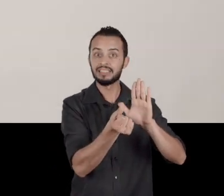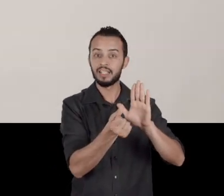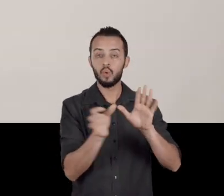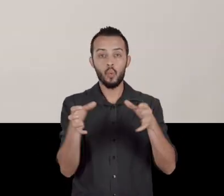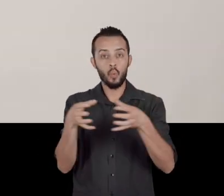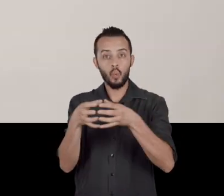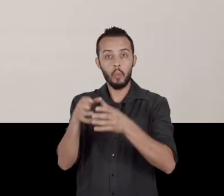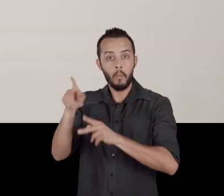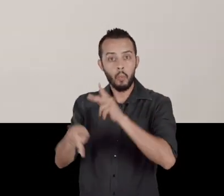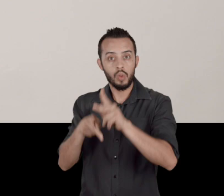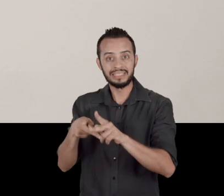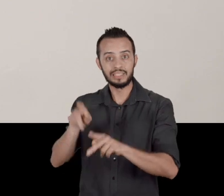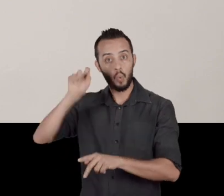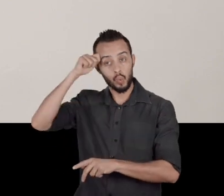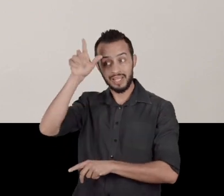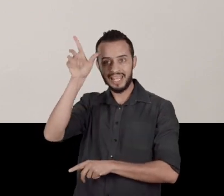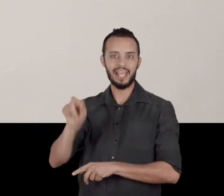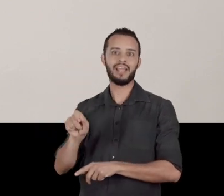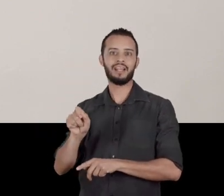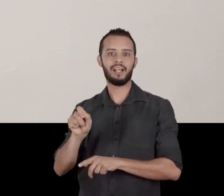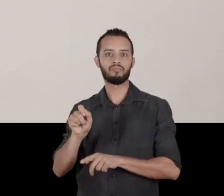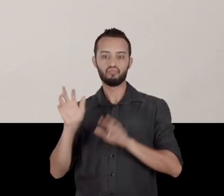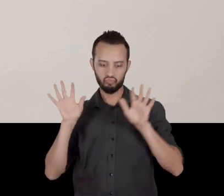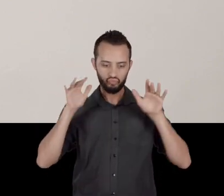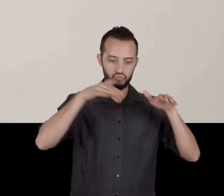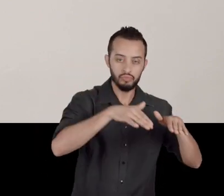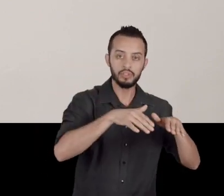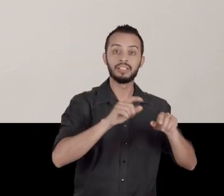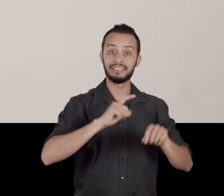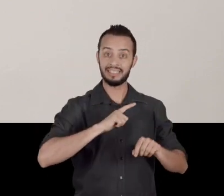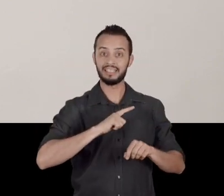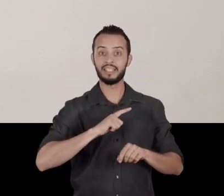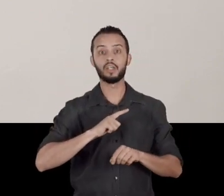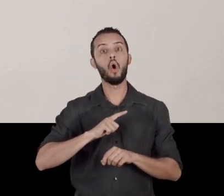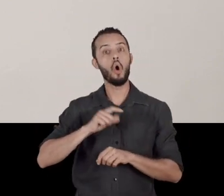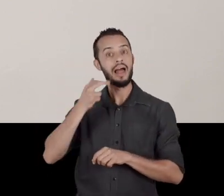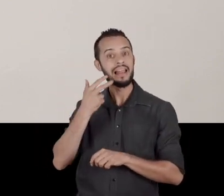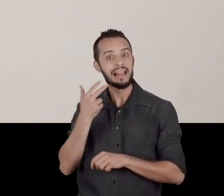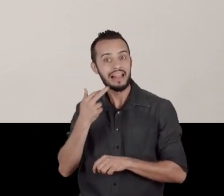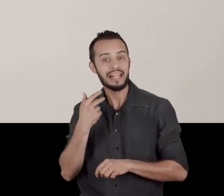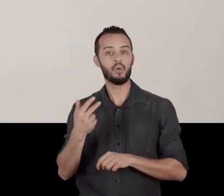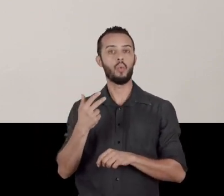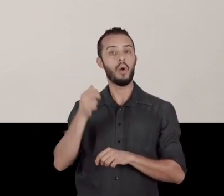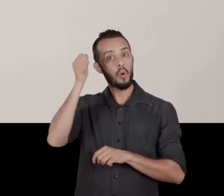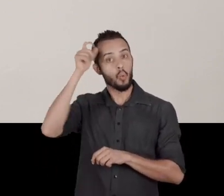They have their own languages, their own internal cultures within their groups,